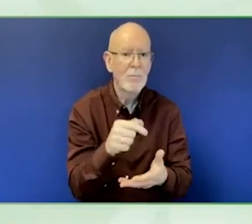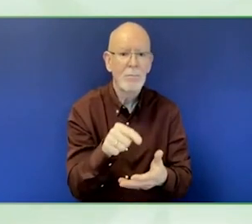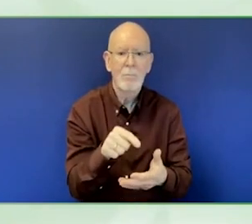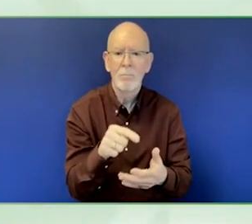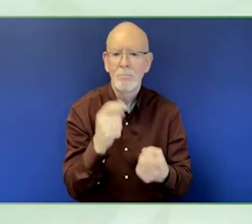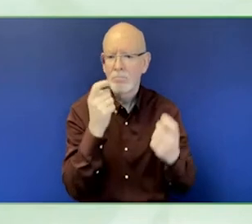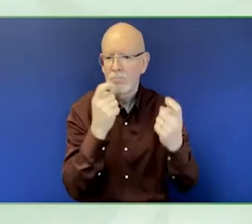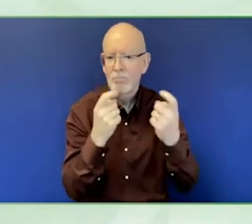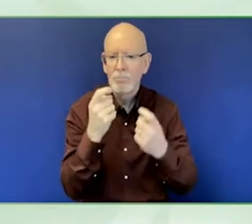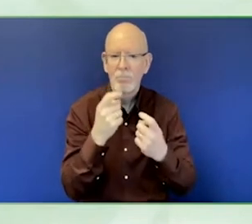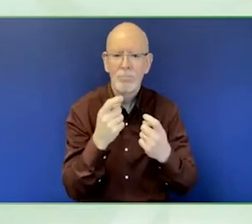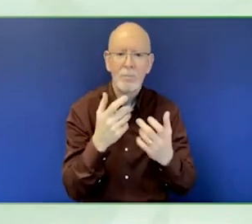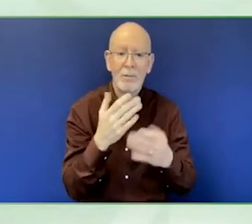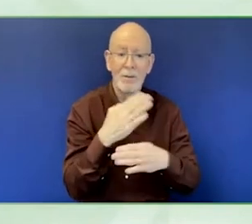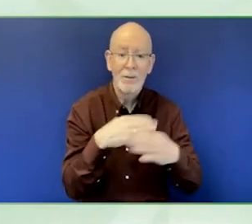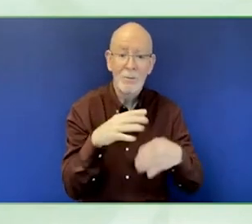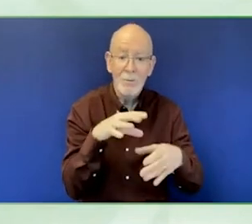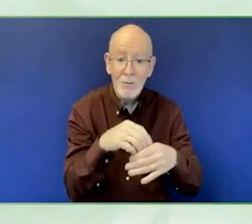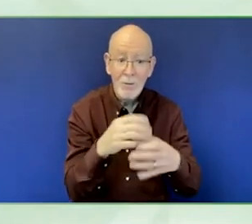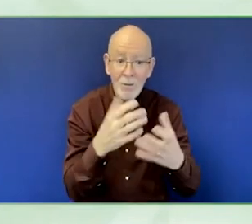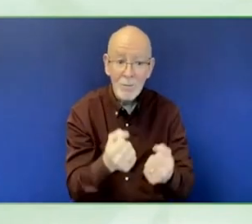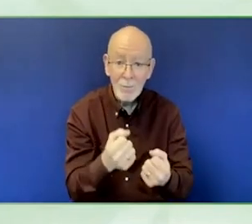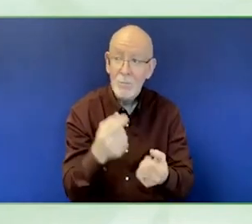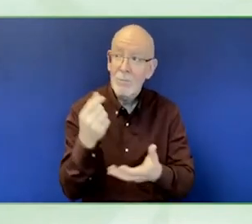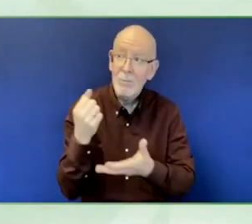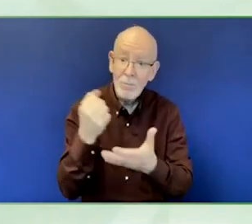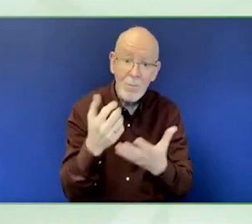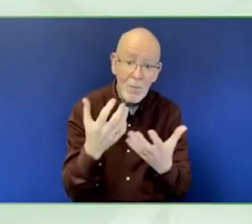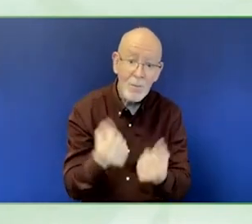Nevgul will take the floor.